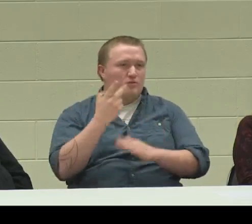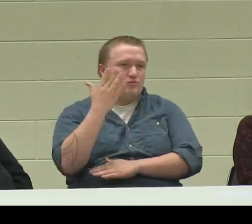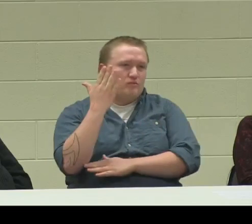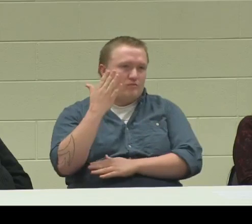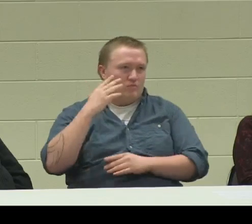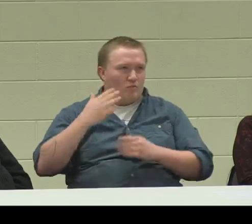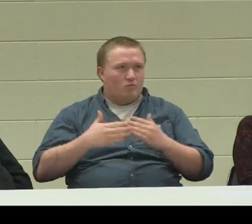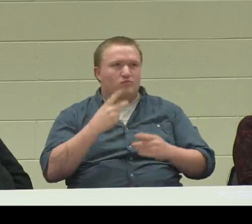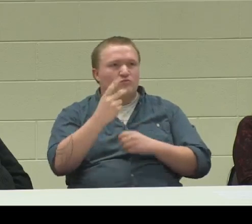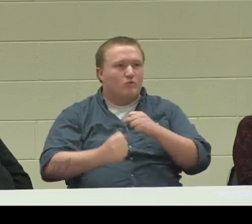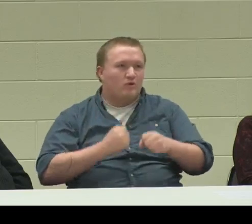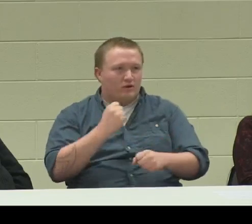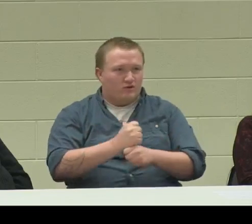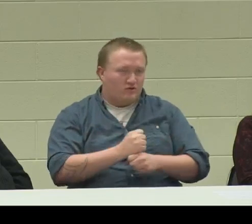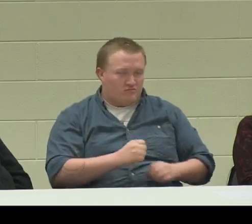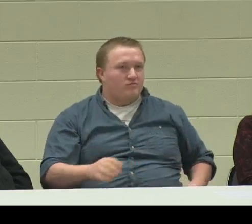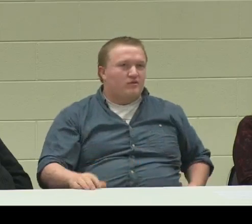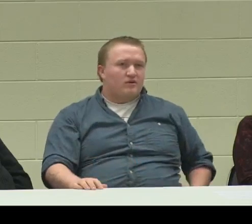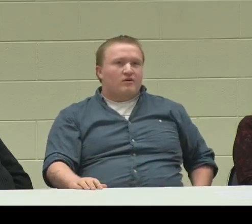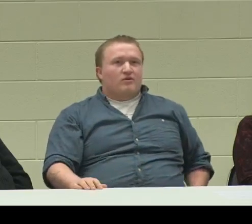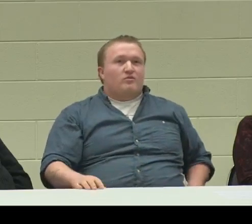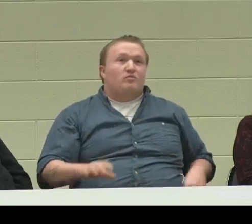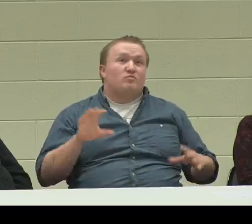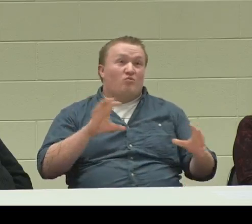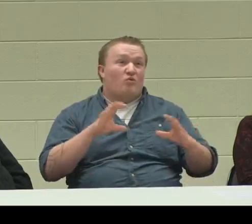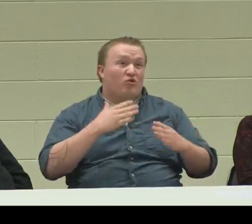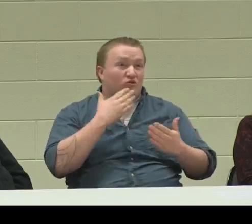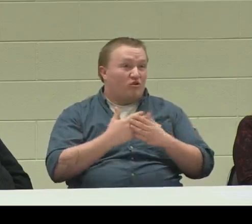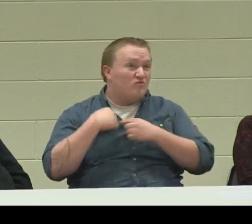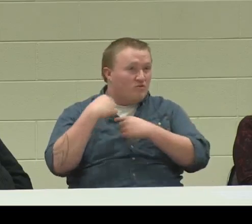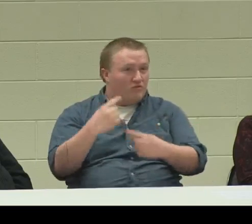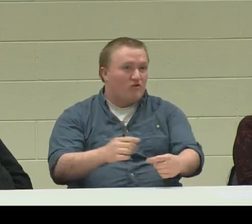I do work at the DoubleTree as a cook. I've been there for almost two years,